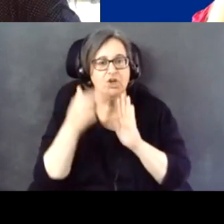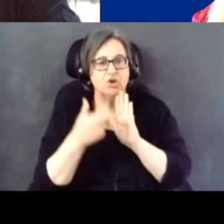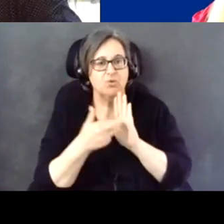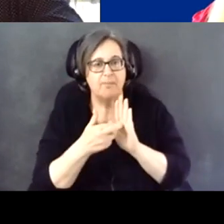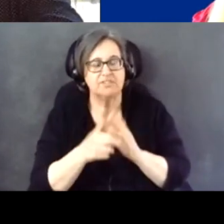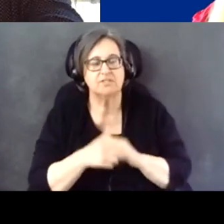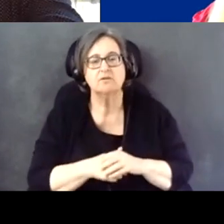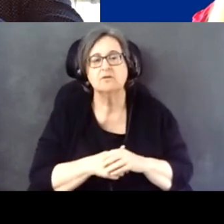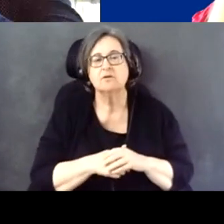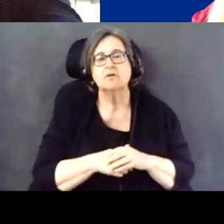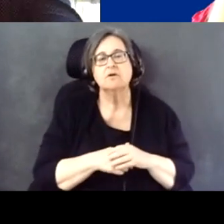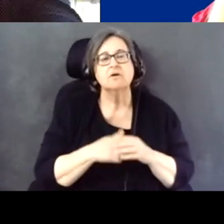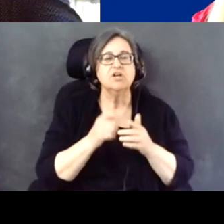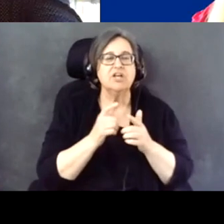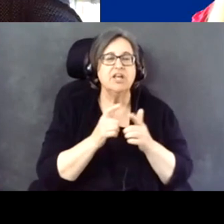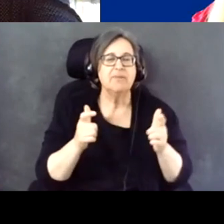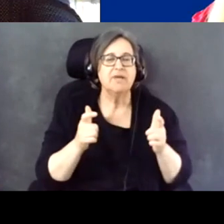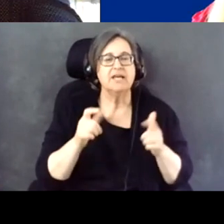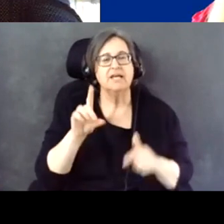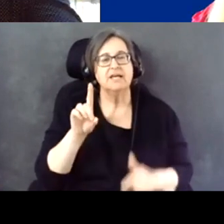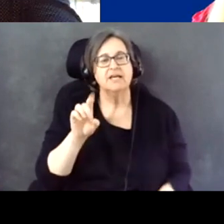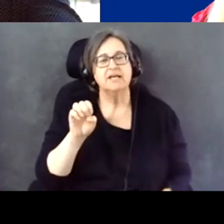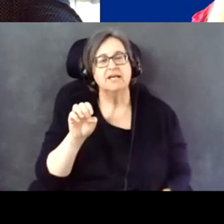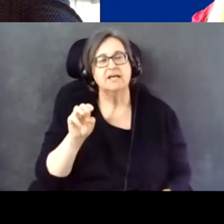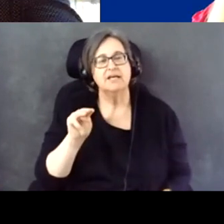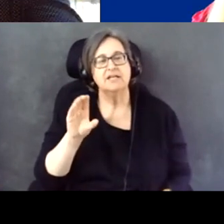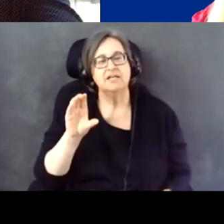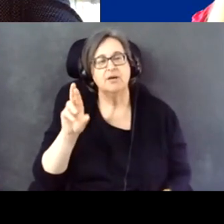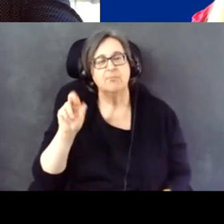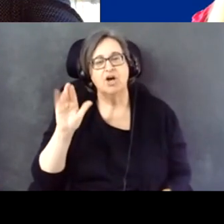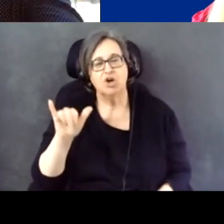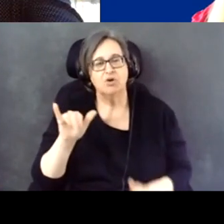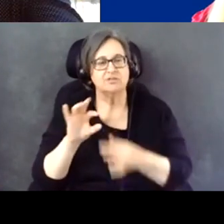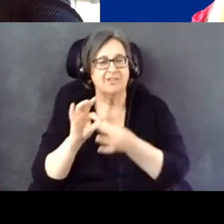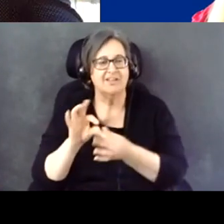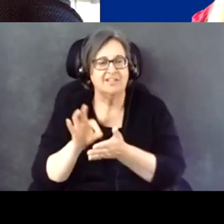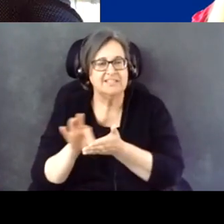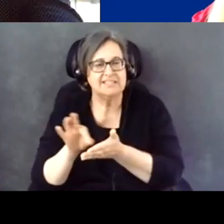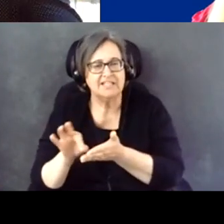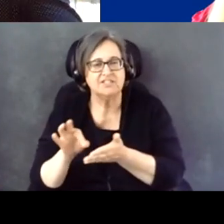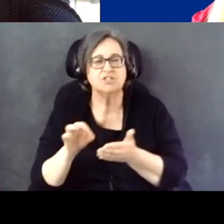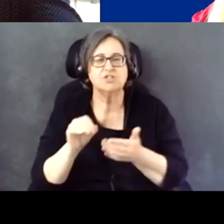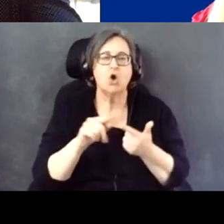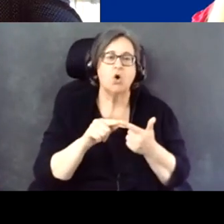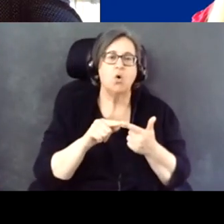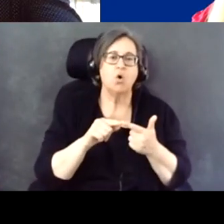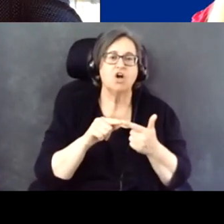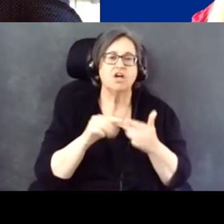Whether it comes to big democracy-based issues, whether it comes to justice and policing activity,